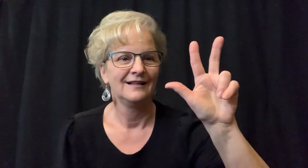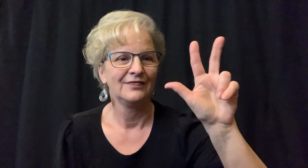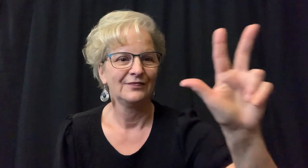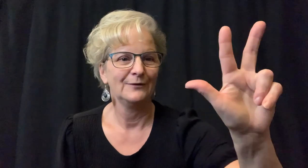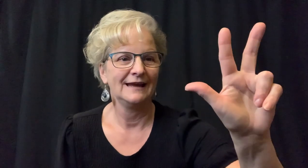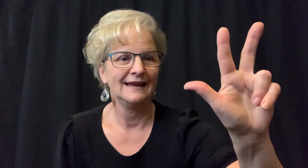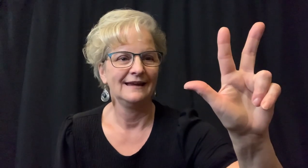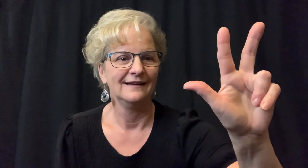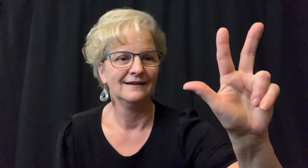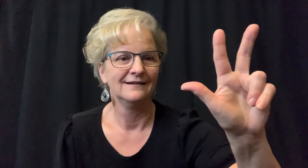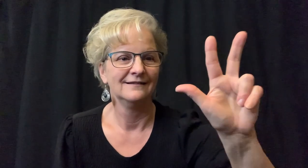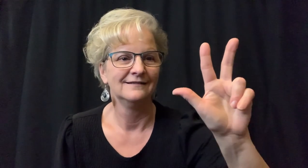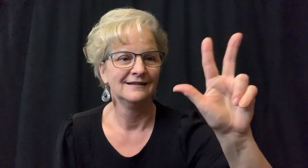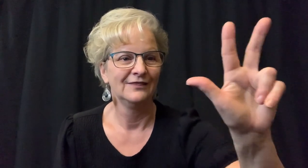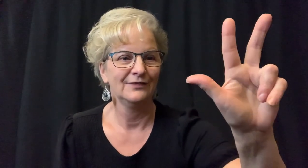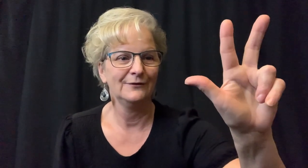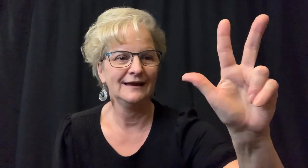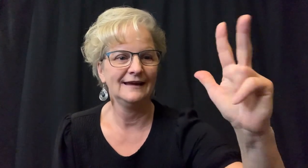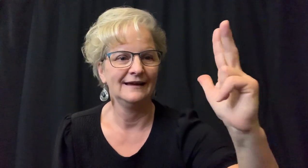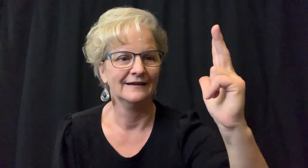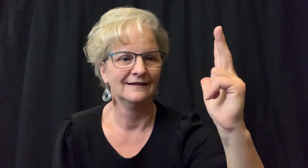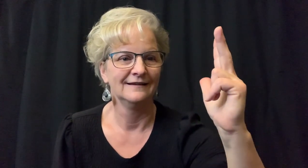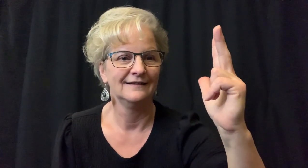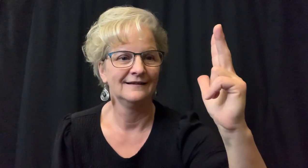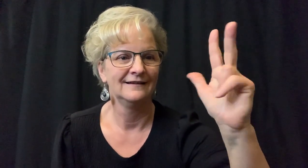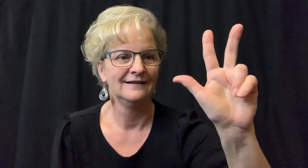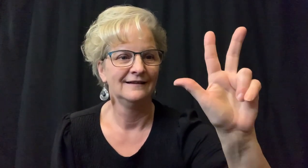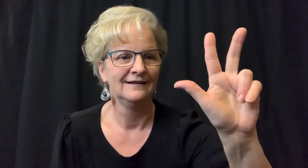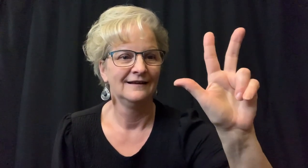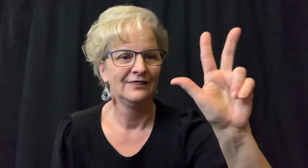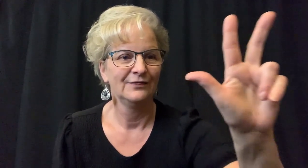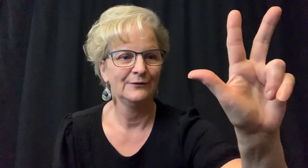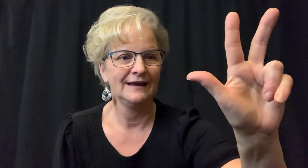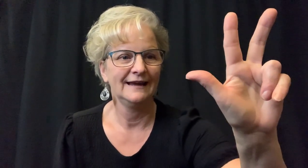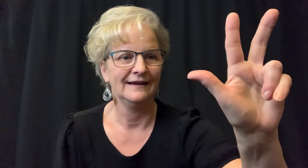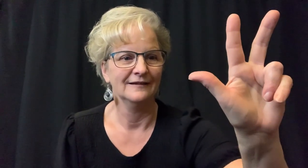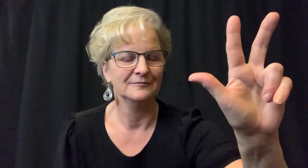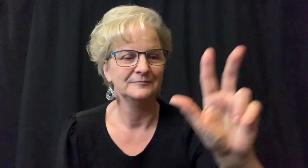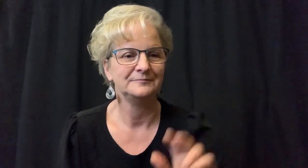Number "three (3)".